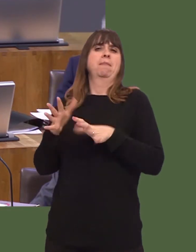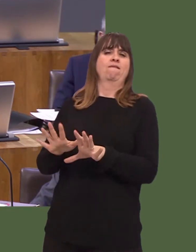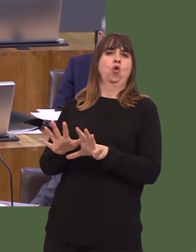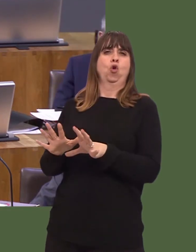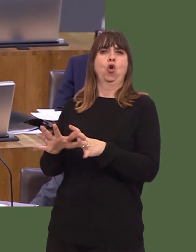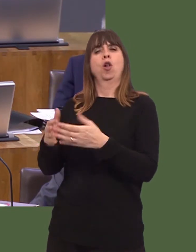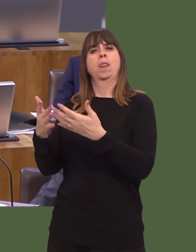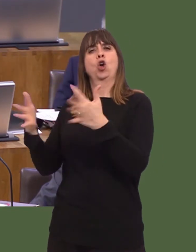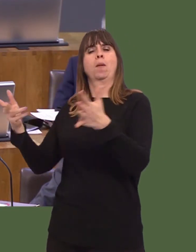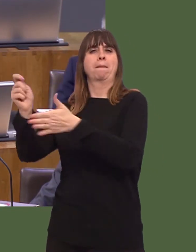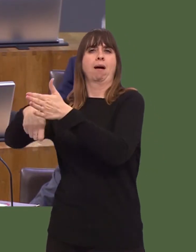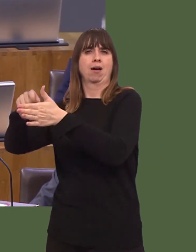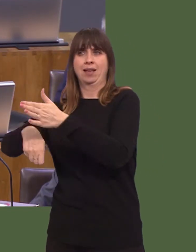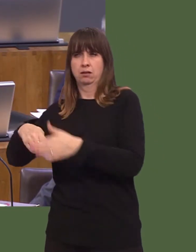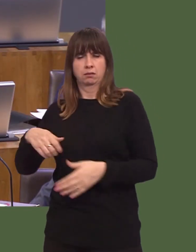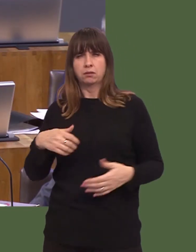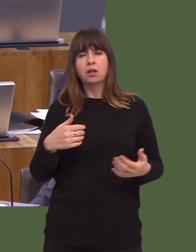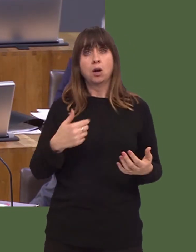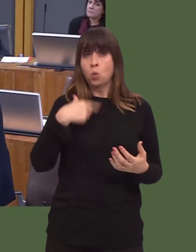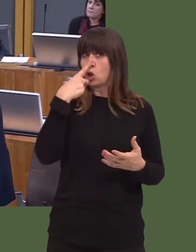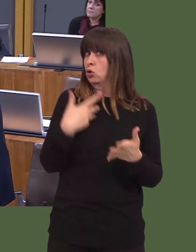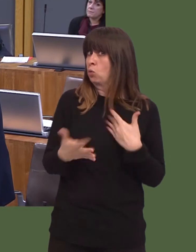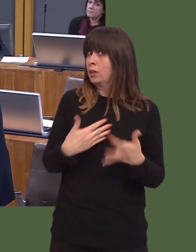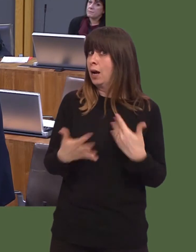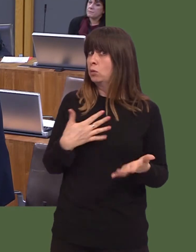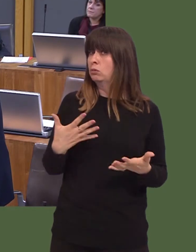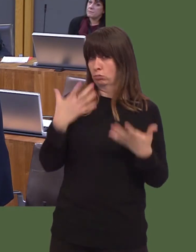So, these issues are resolvableóthereís no doubt about that in my mind.